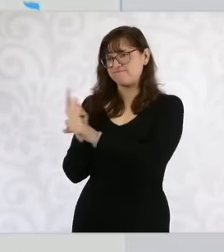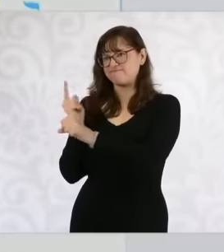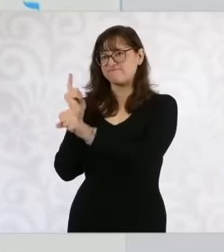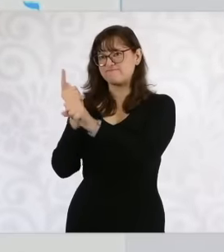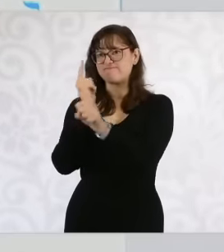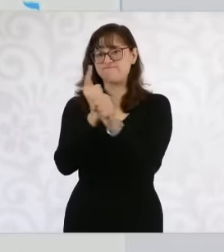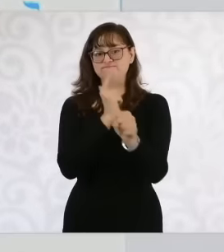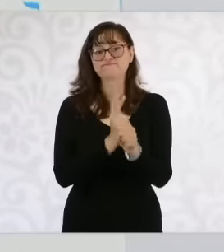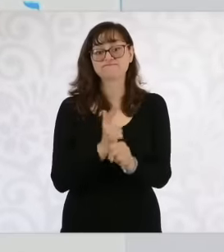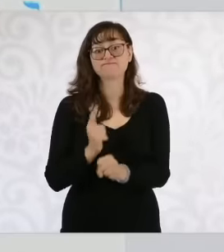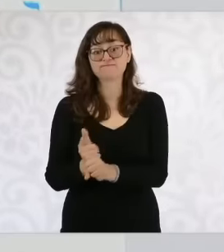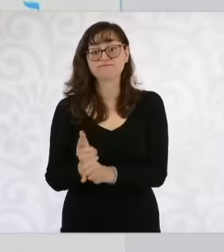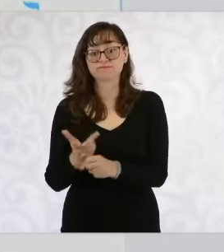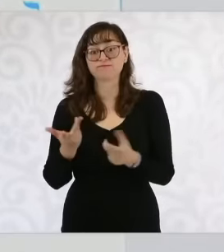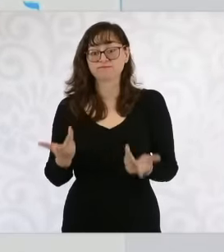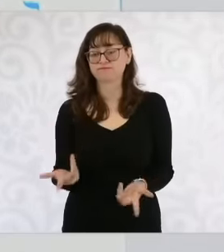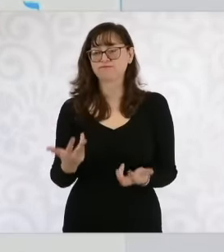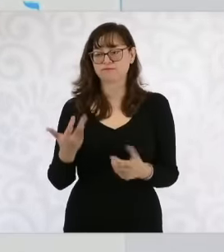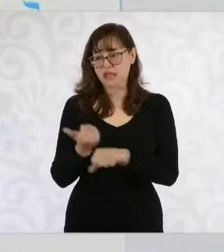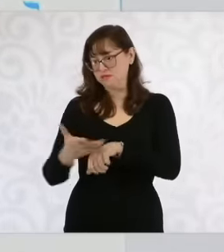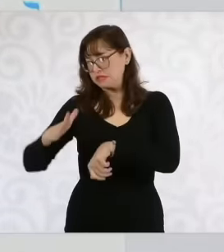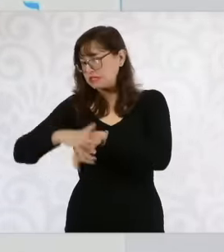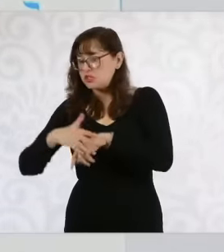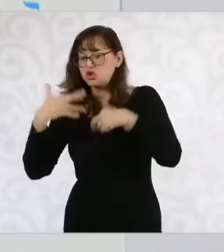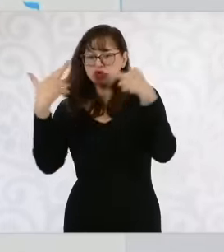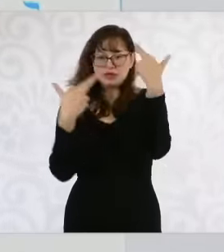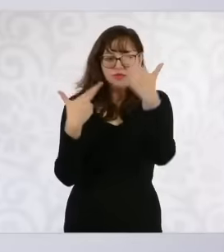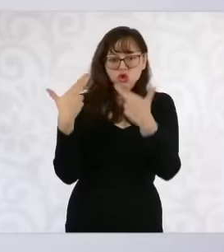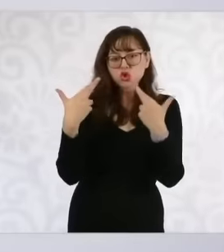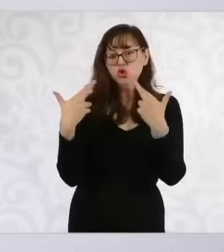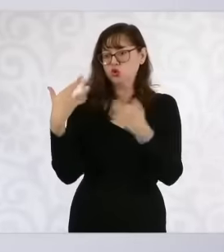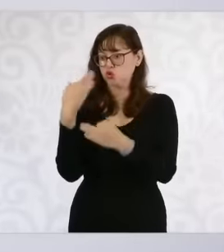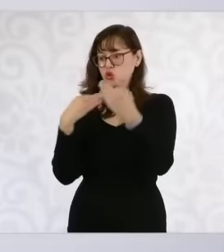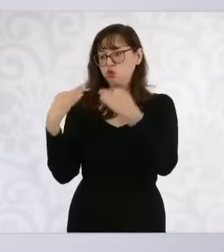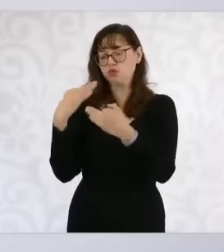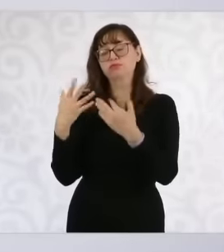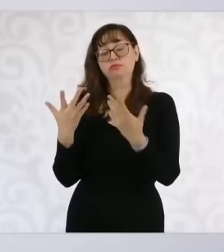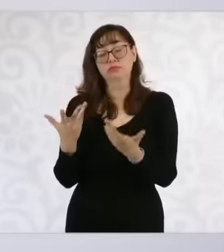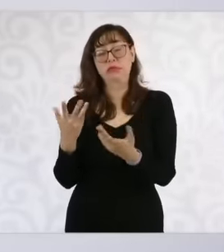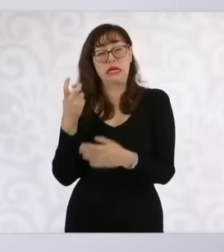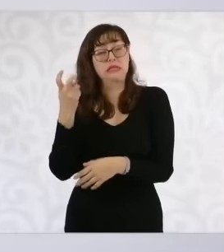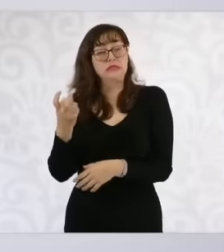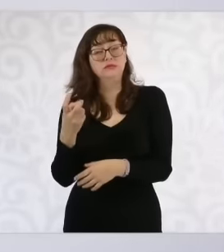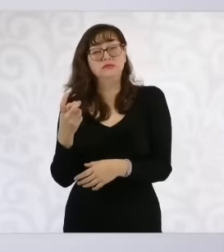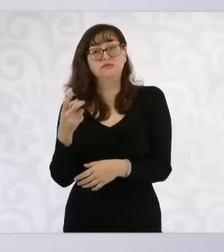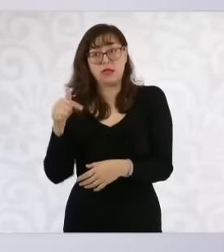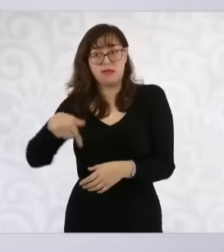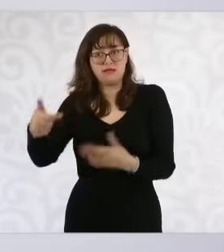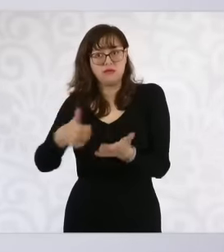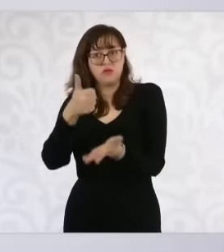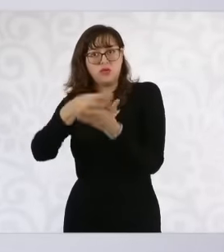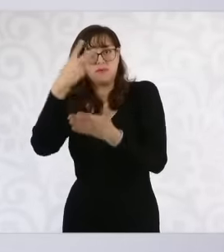time, well, the administrative review that corresponds to the executive. So let's see how